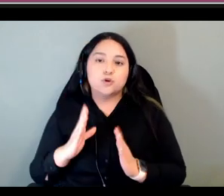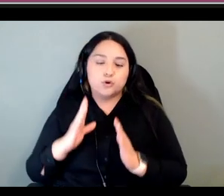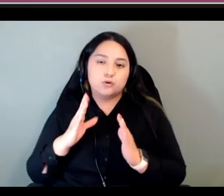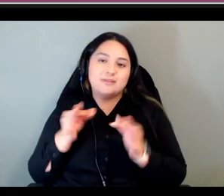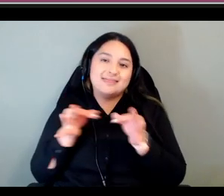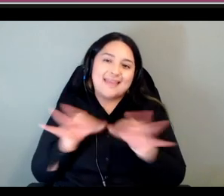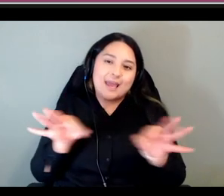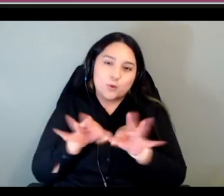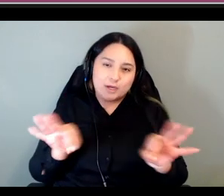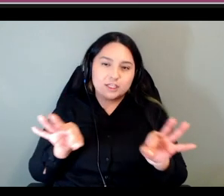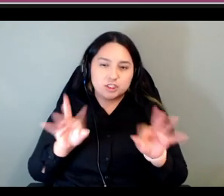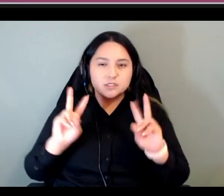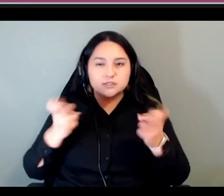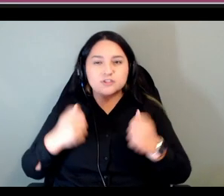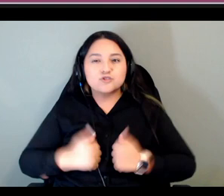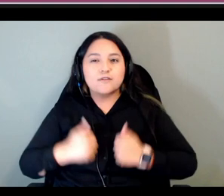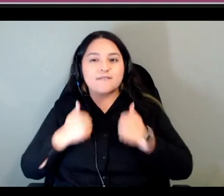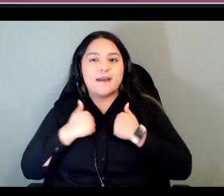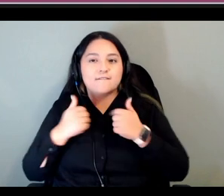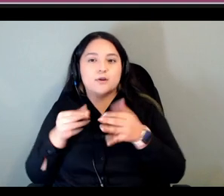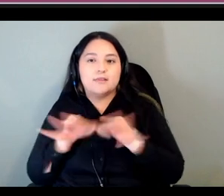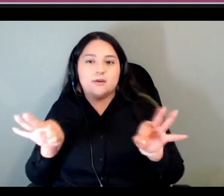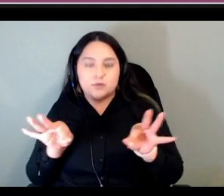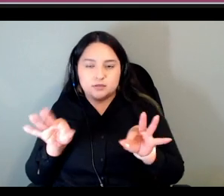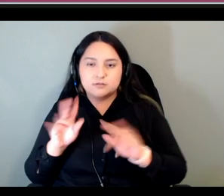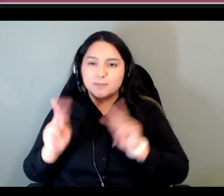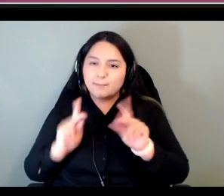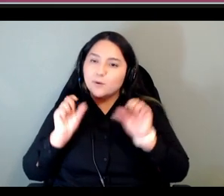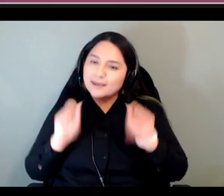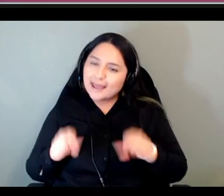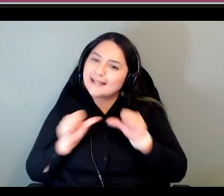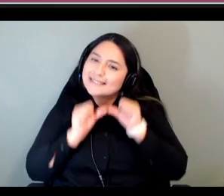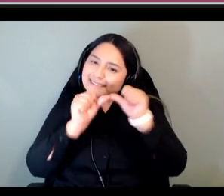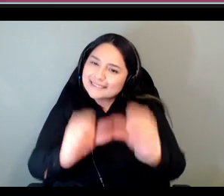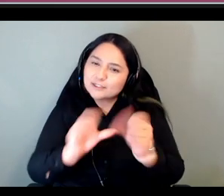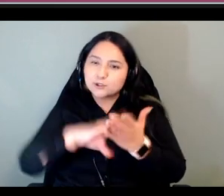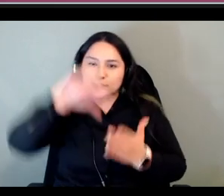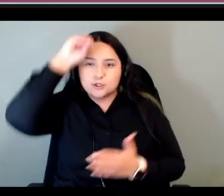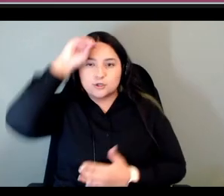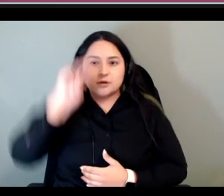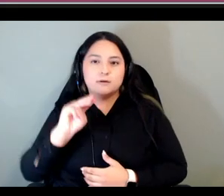would stay in machif even while they were learning so if they're asking for new language